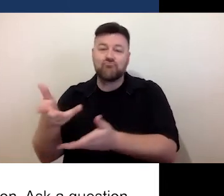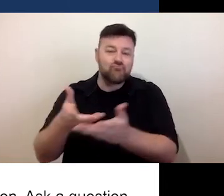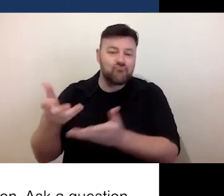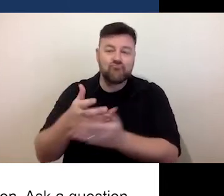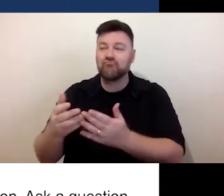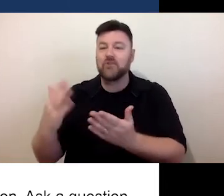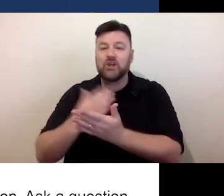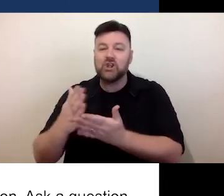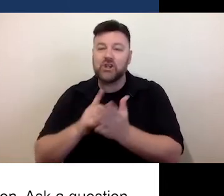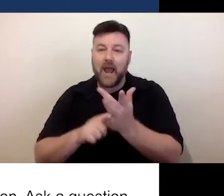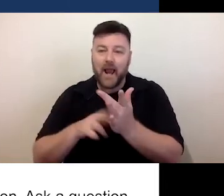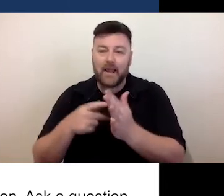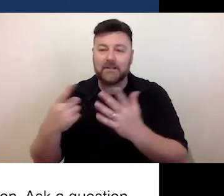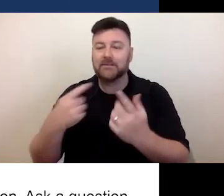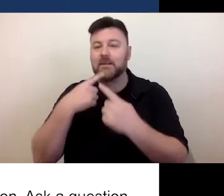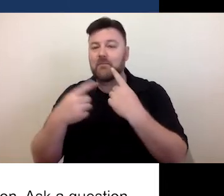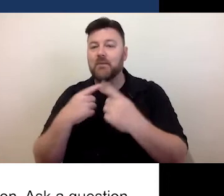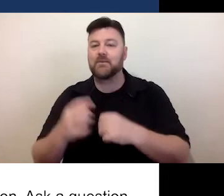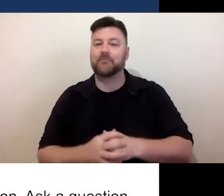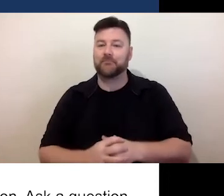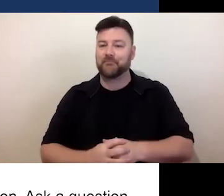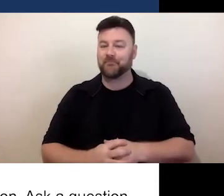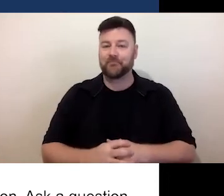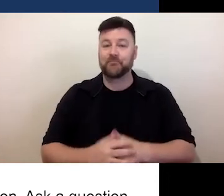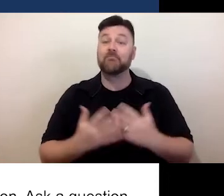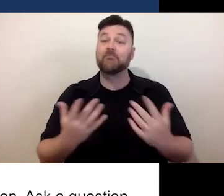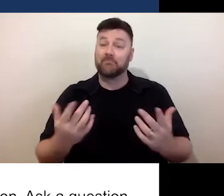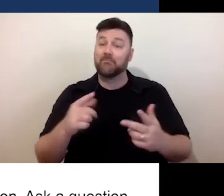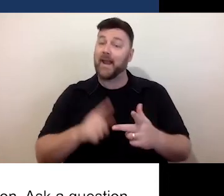anything else that comes to mind. If you have a question, please use the